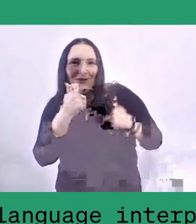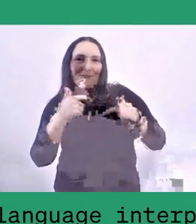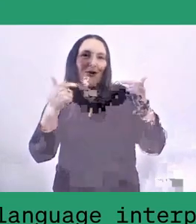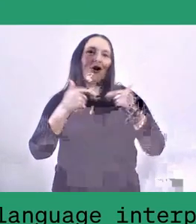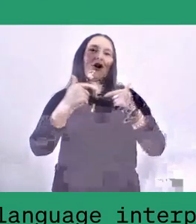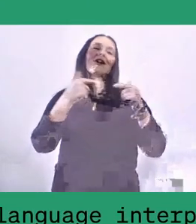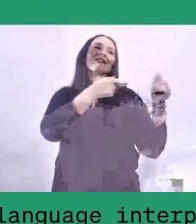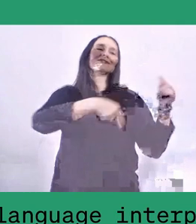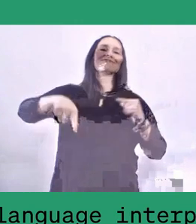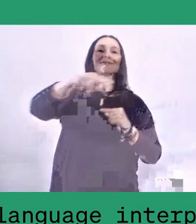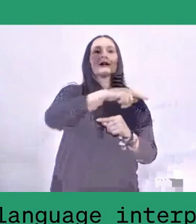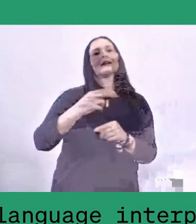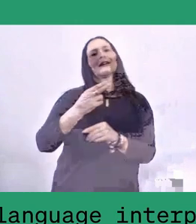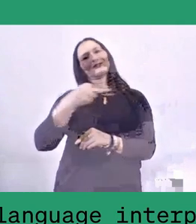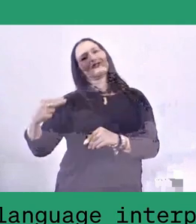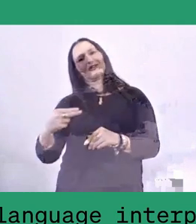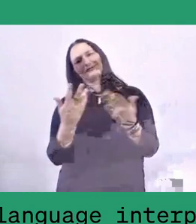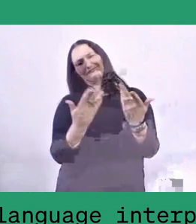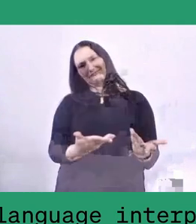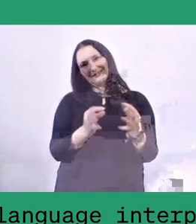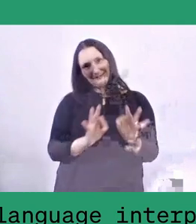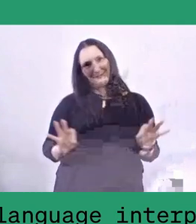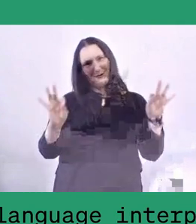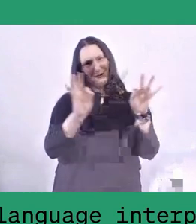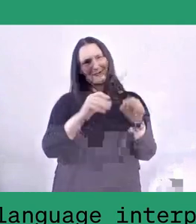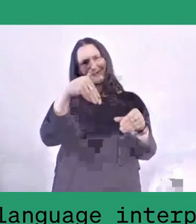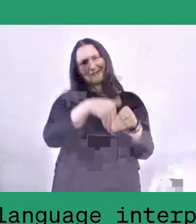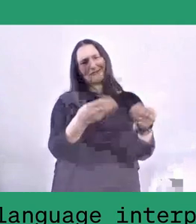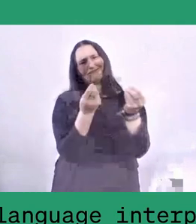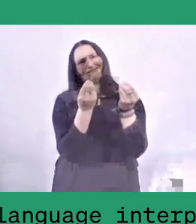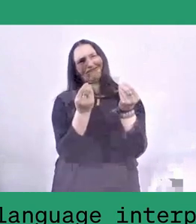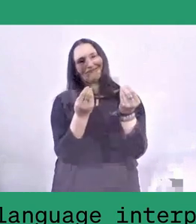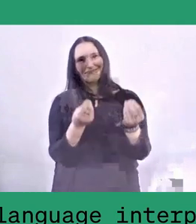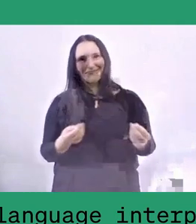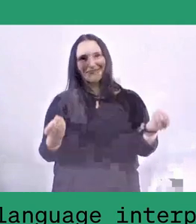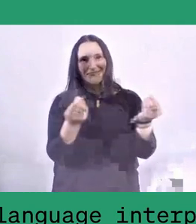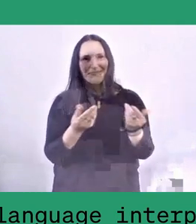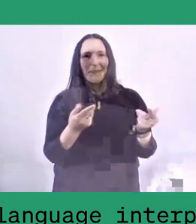Without this, the collective lumbung gathering would not work.